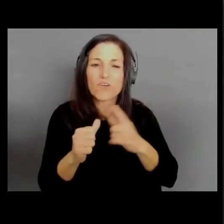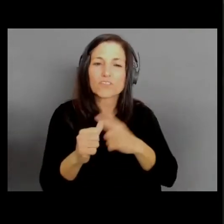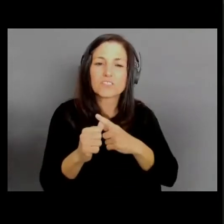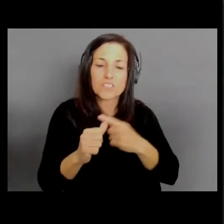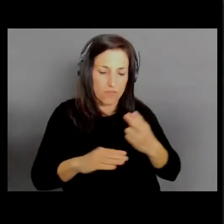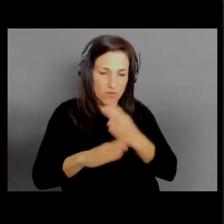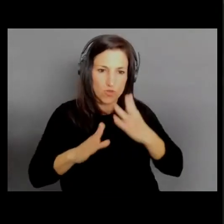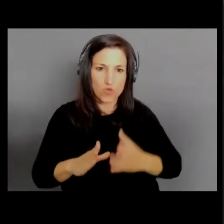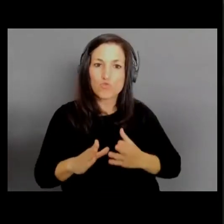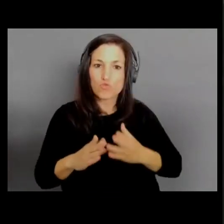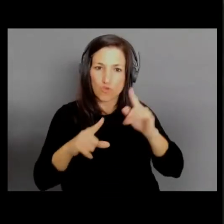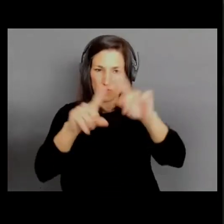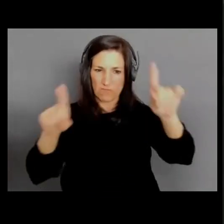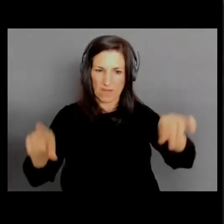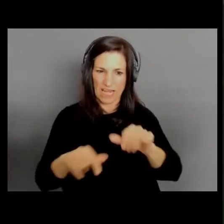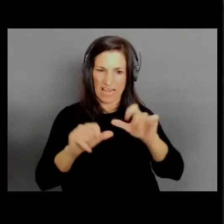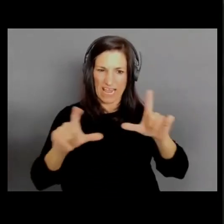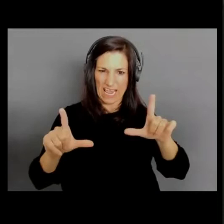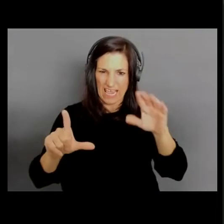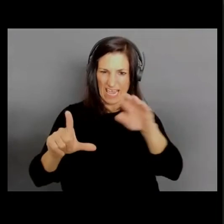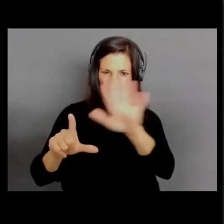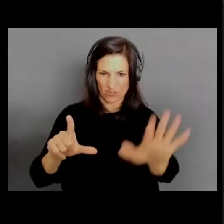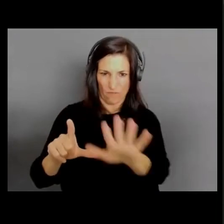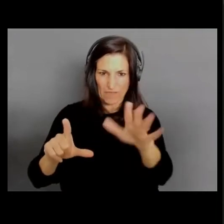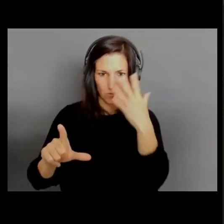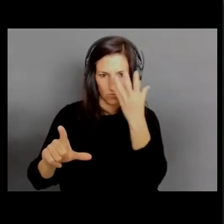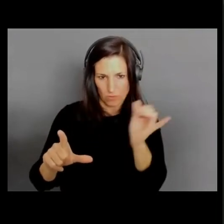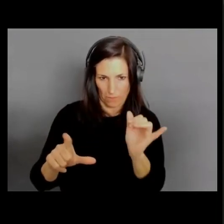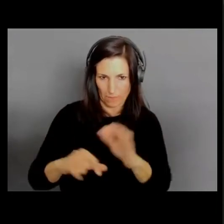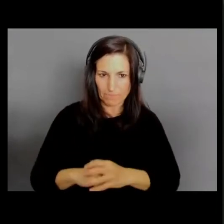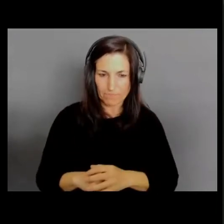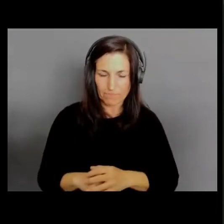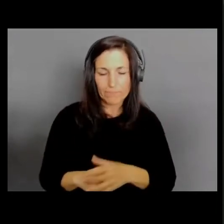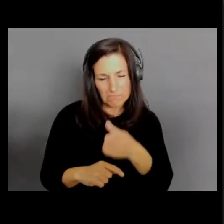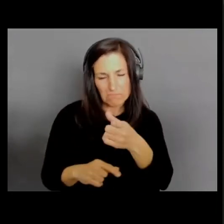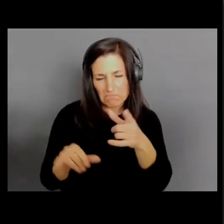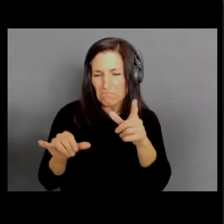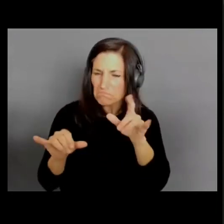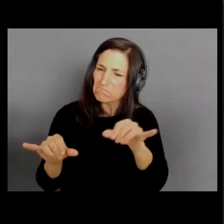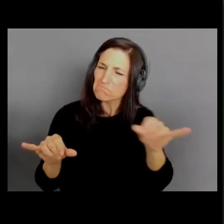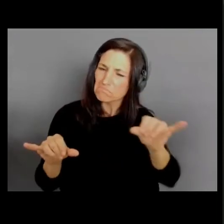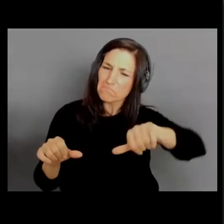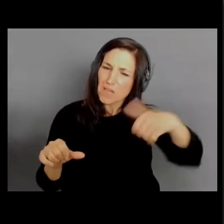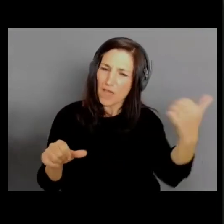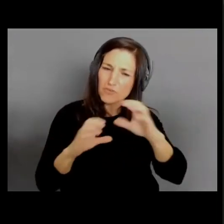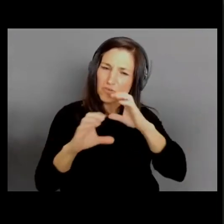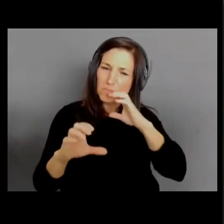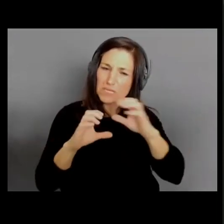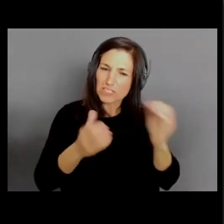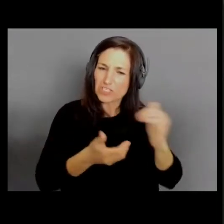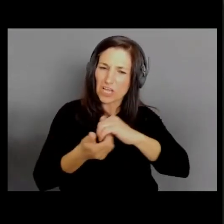This is a lot like other communication products or collaboration products. That's intentional. We don't wanna make it too different